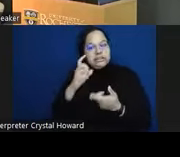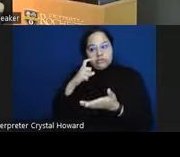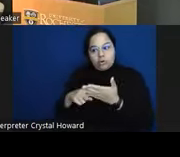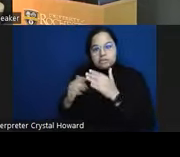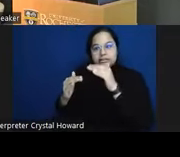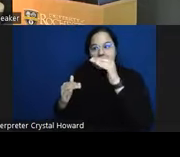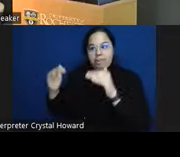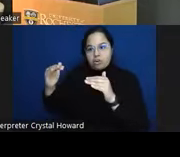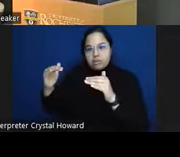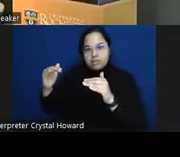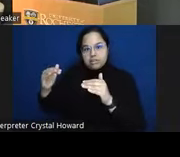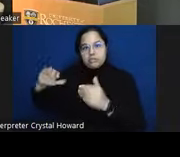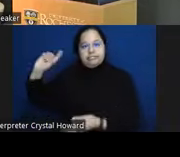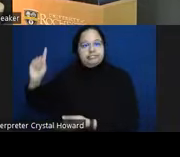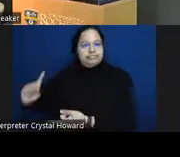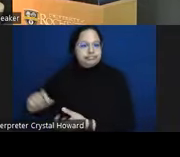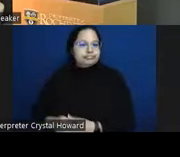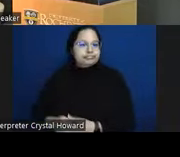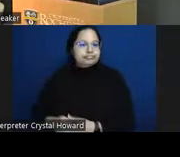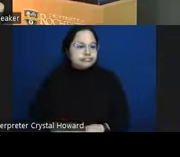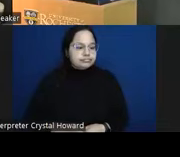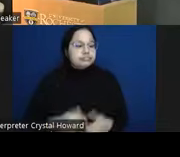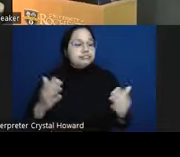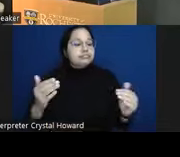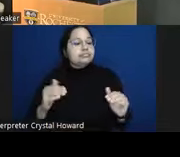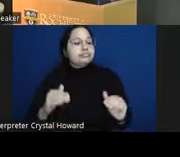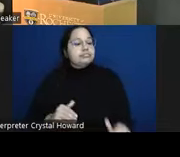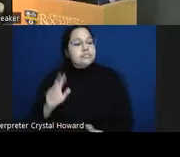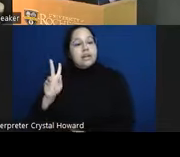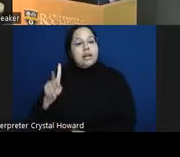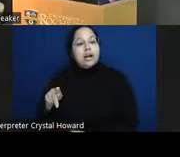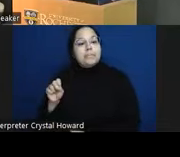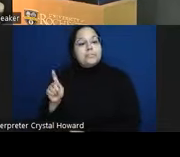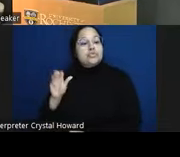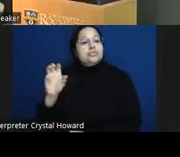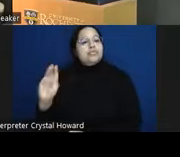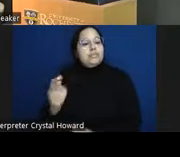Upstream prevention approaches reduce the need for people to get tested in the first place so if we